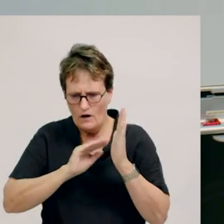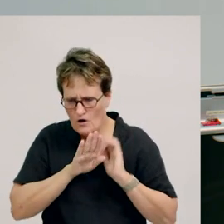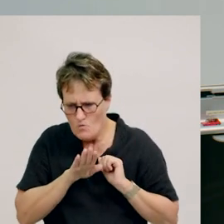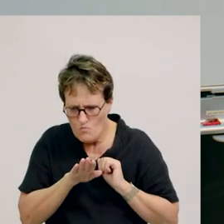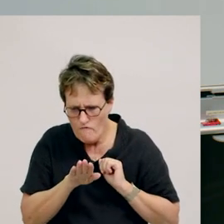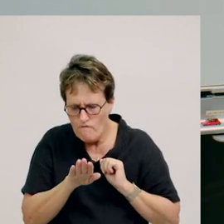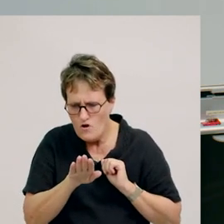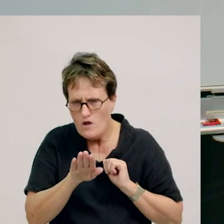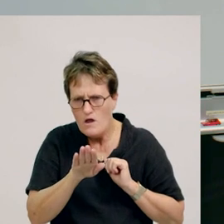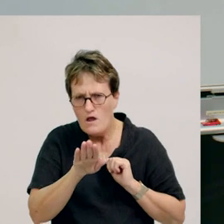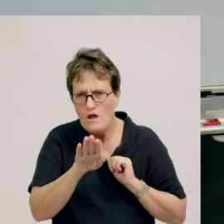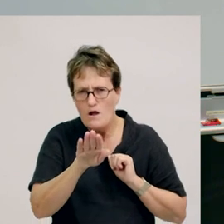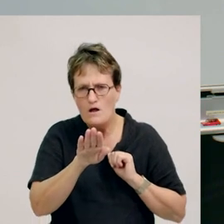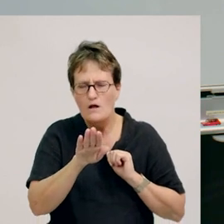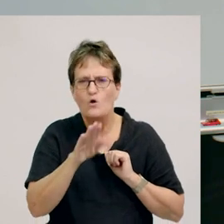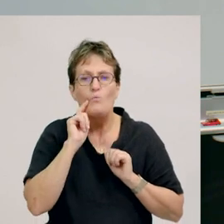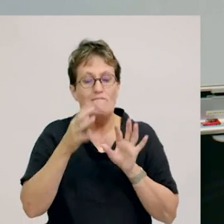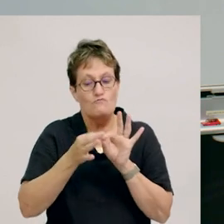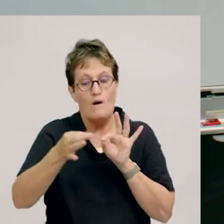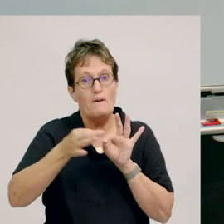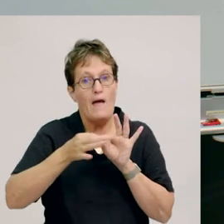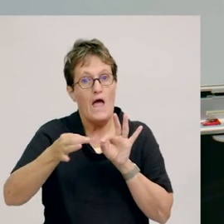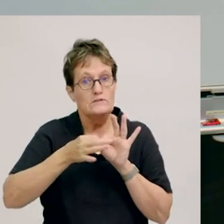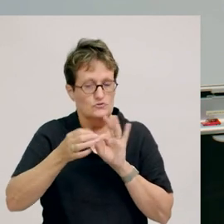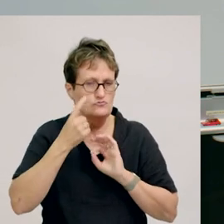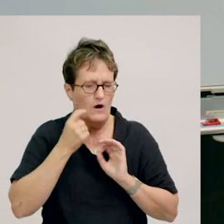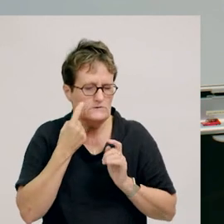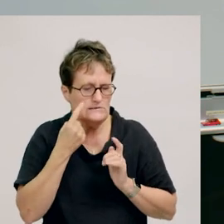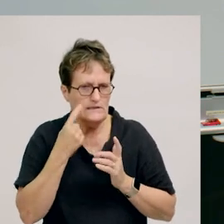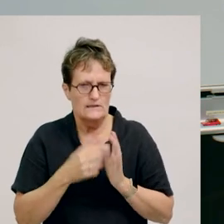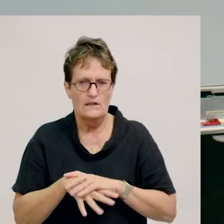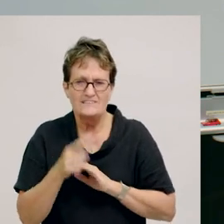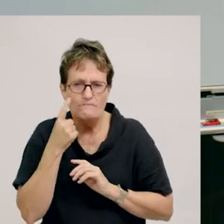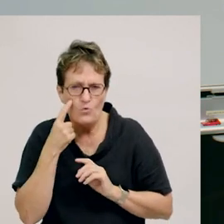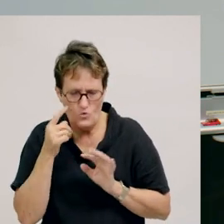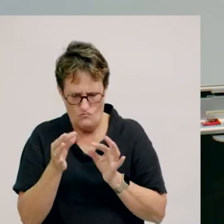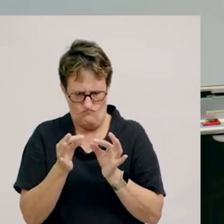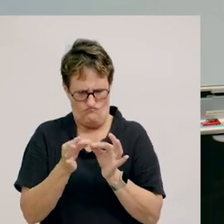It’s going to use a rubber band to pull it with. Let's take a closer look at the rubber band.